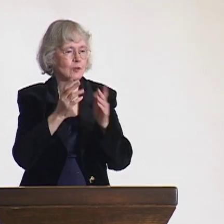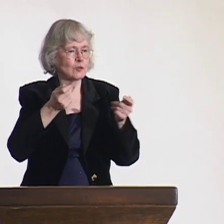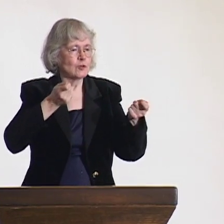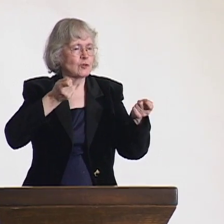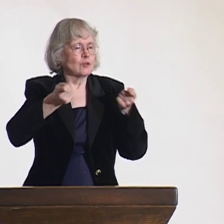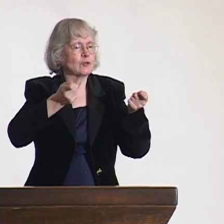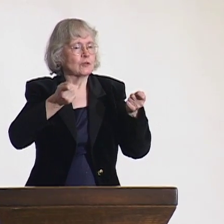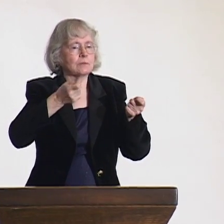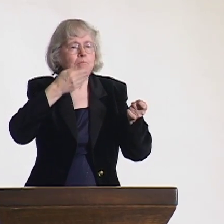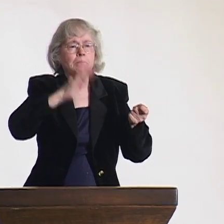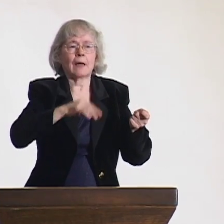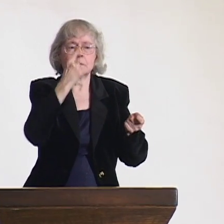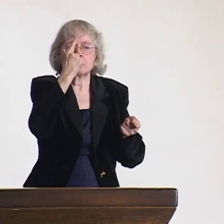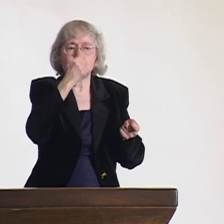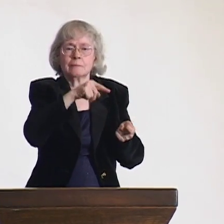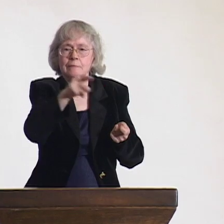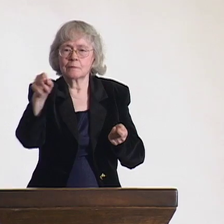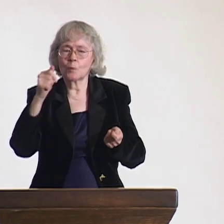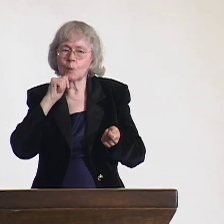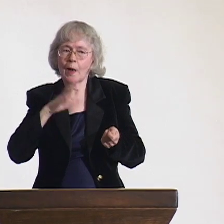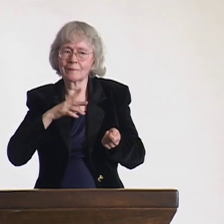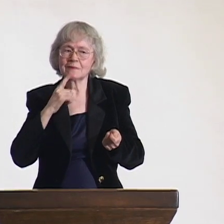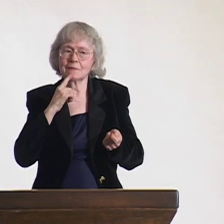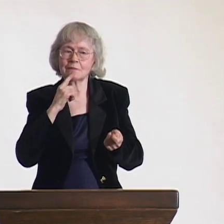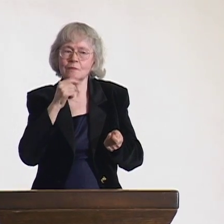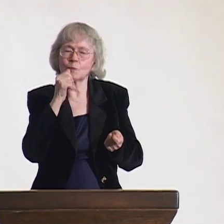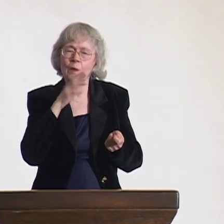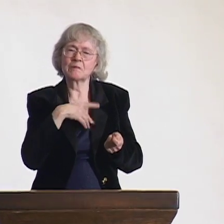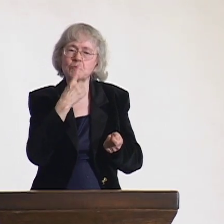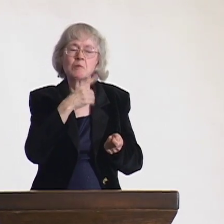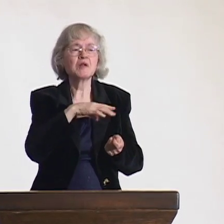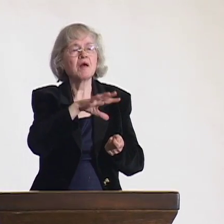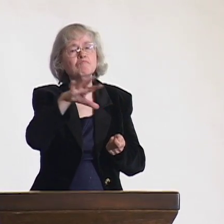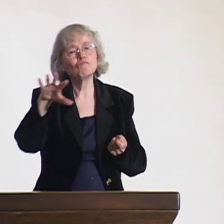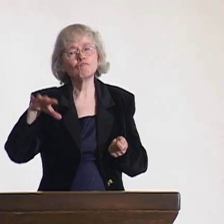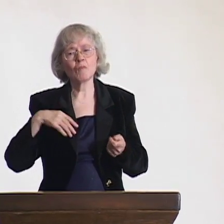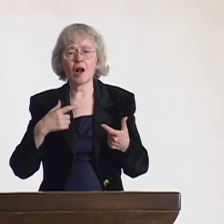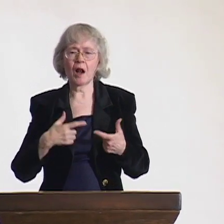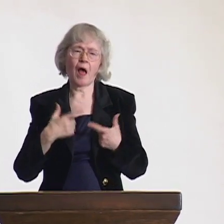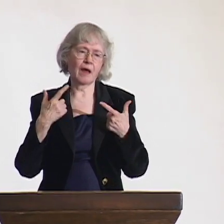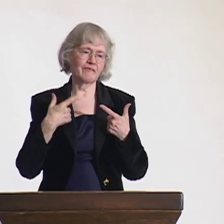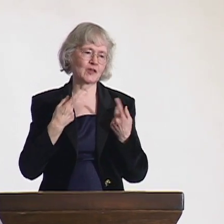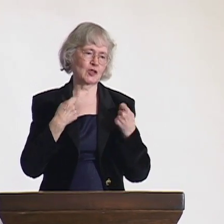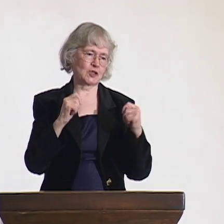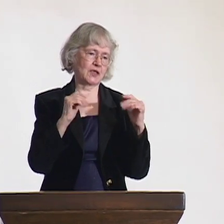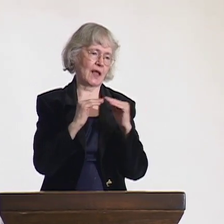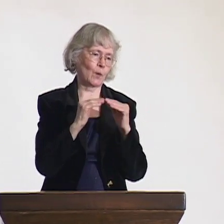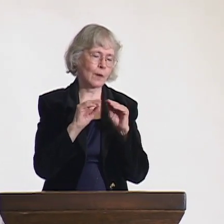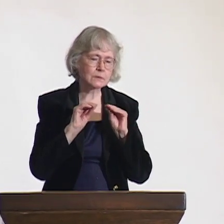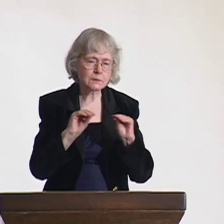but the women were able to pursue an education and have jobs despite the government tyranny.